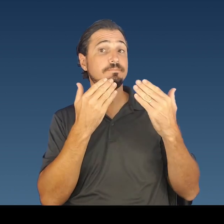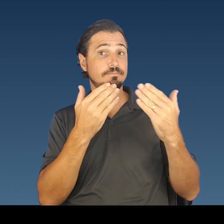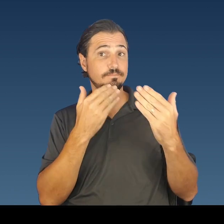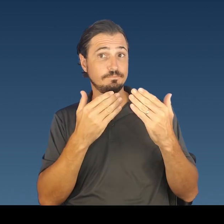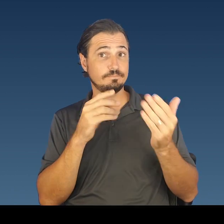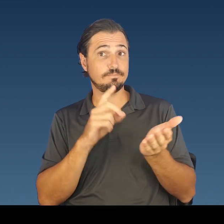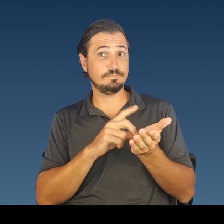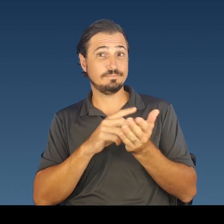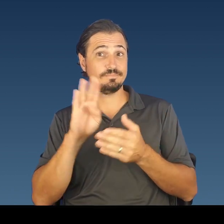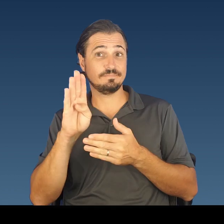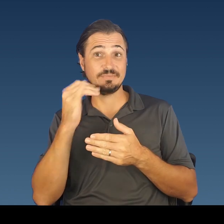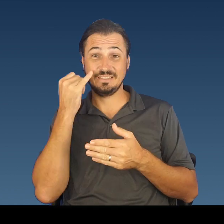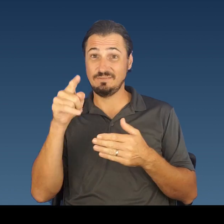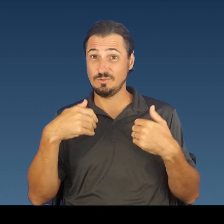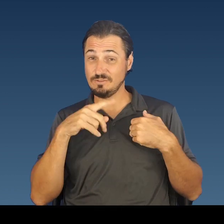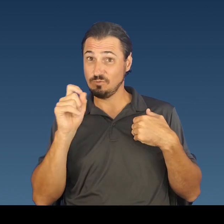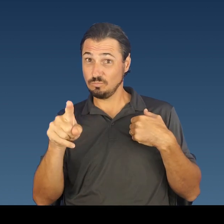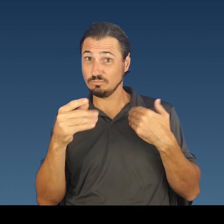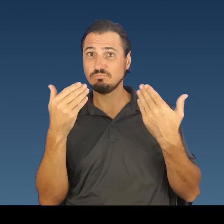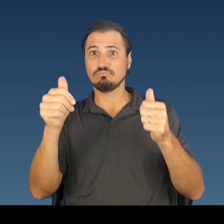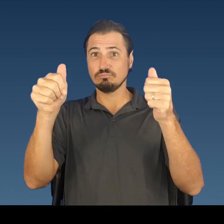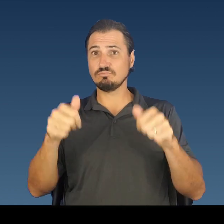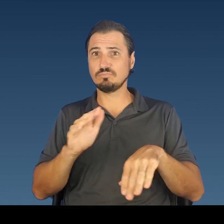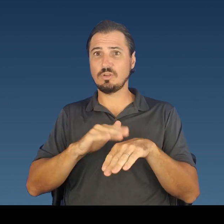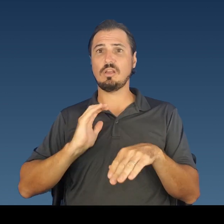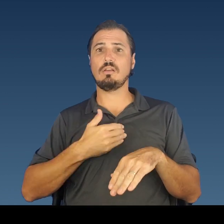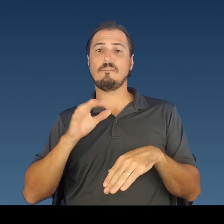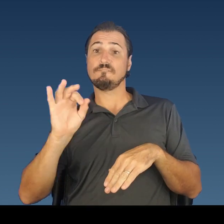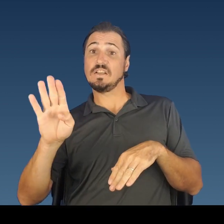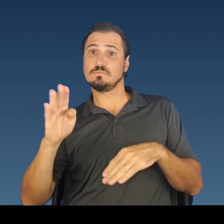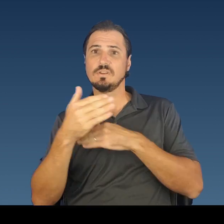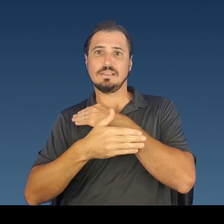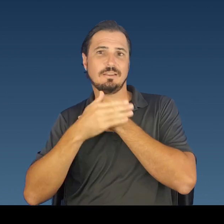If you have a question for Dr. B, post it on our County of Kauai Facebook page